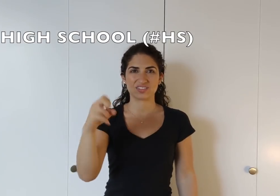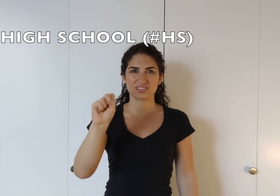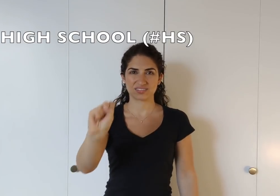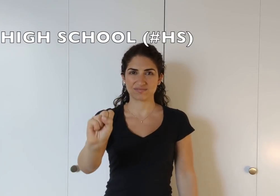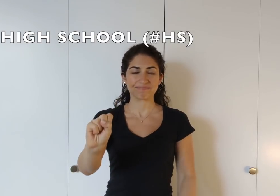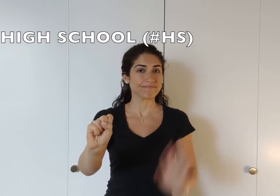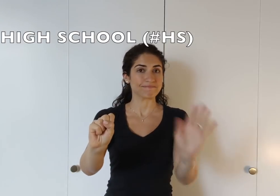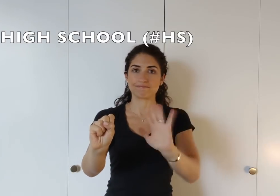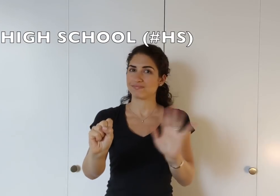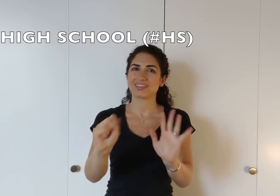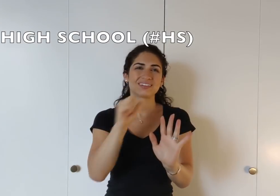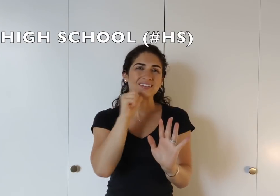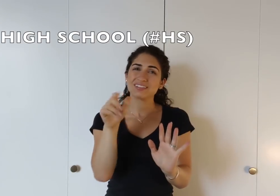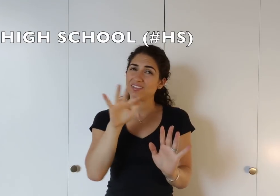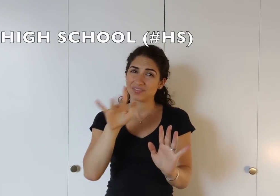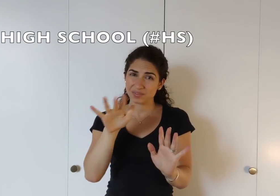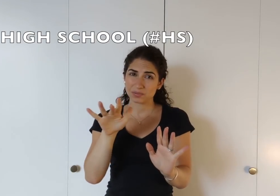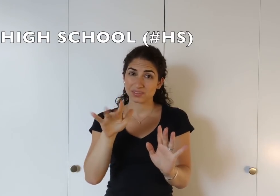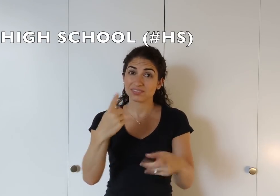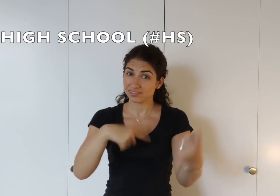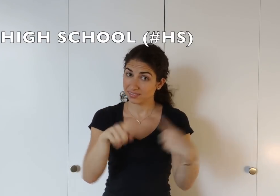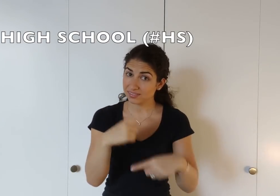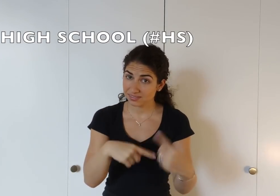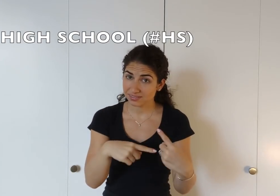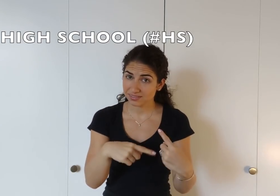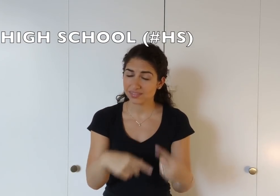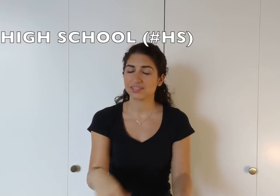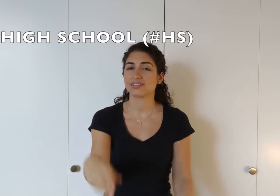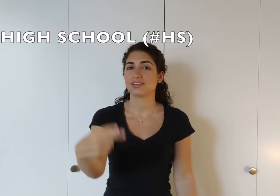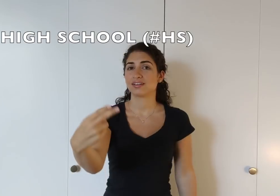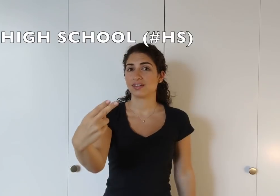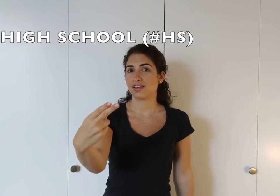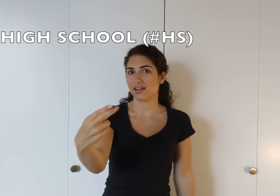but we're not pressing them forward; we're not fingerspelling. This is a sign: